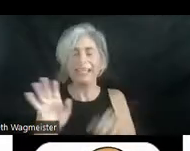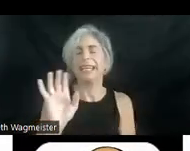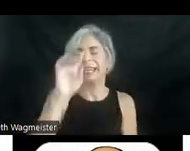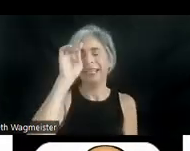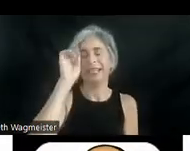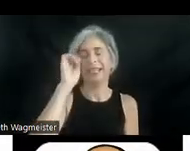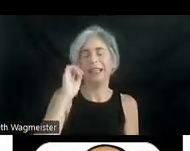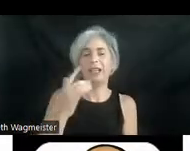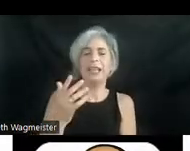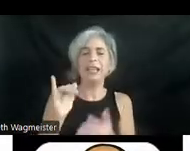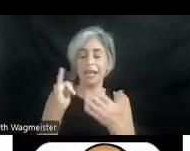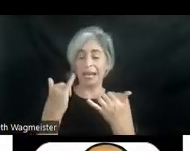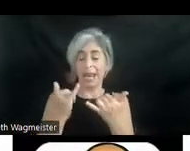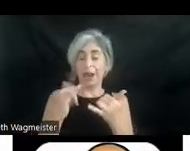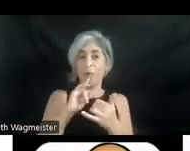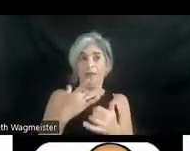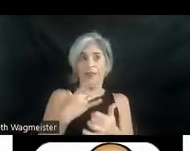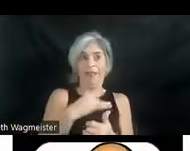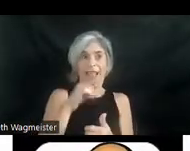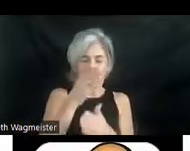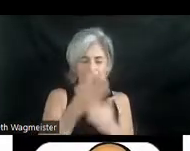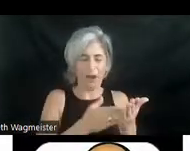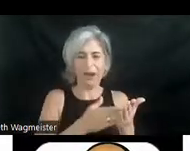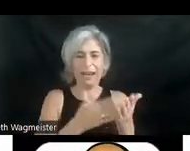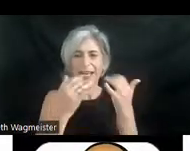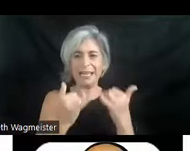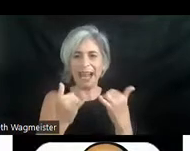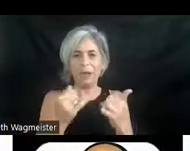We're coming to the part that I really like because I'm now going to grant sight to all